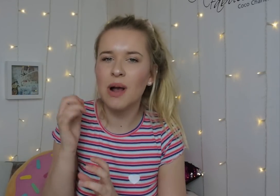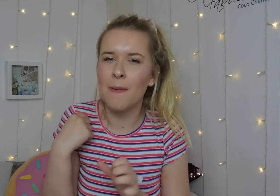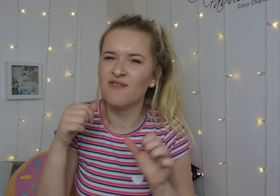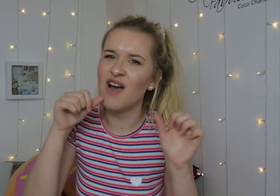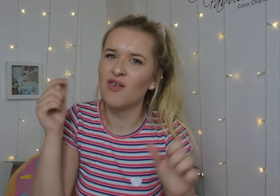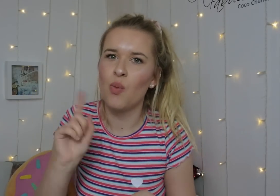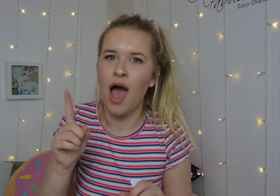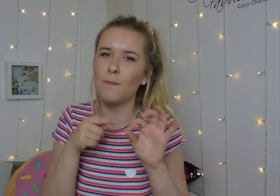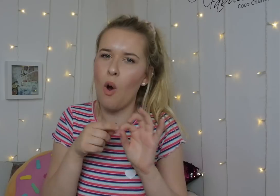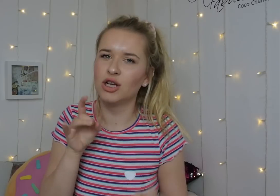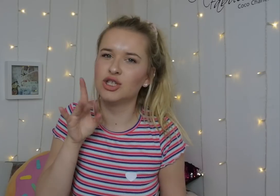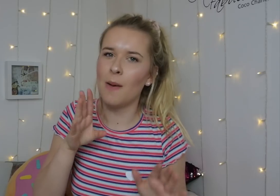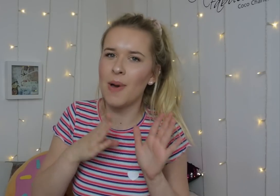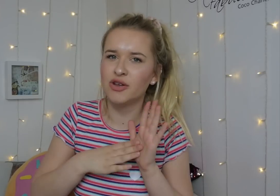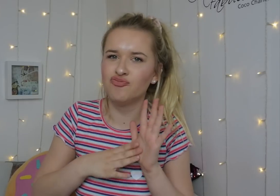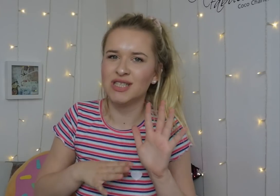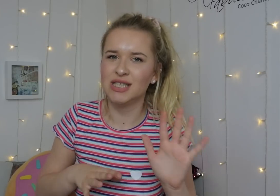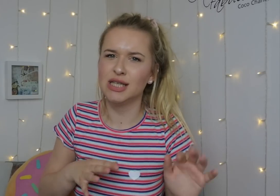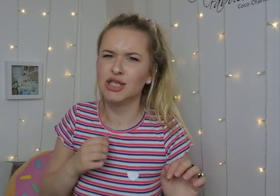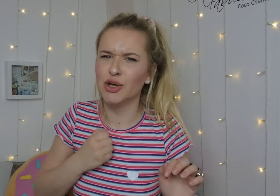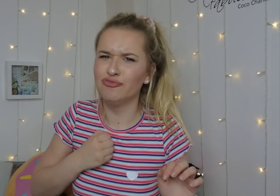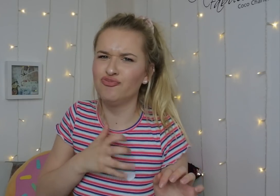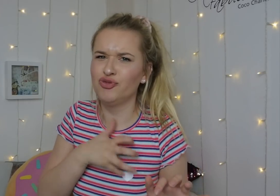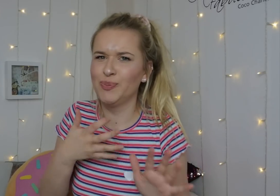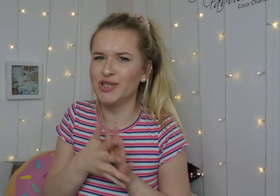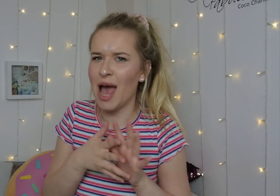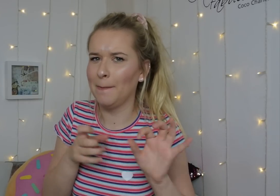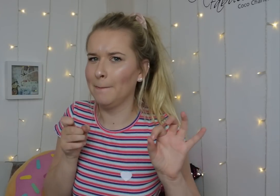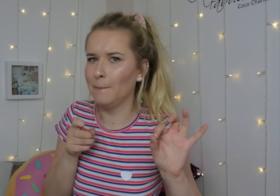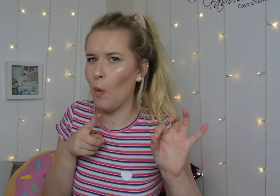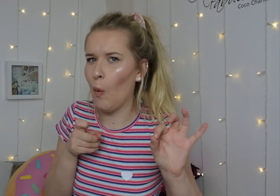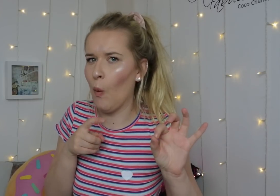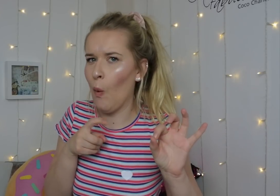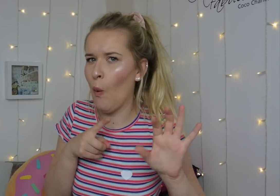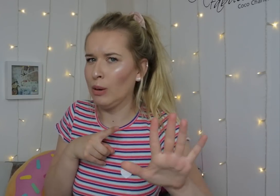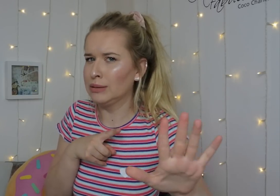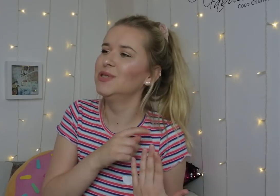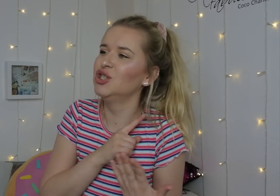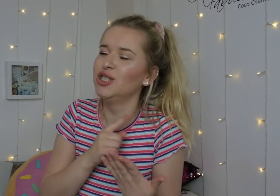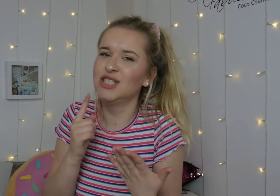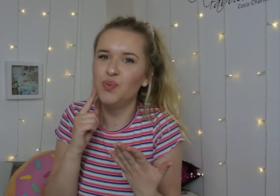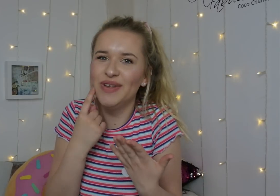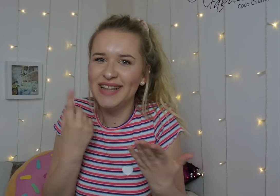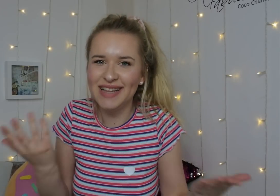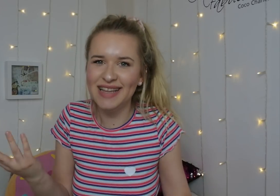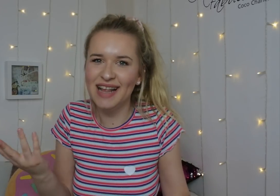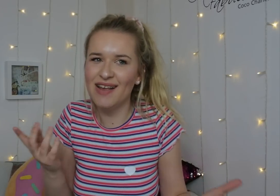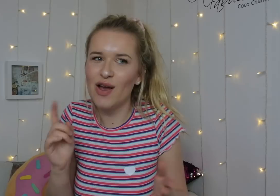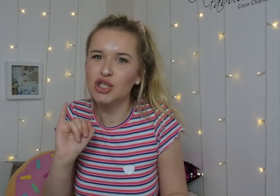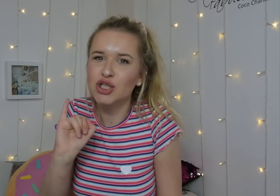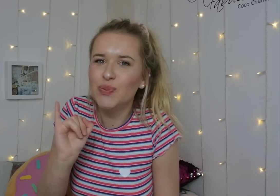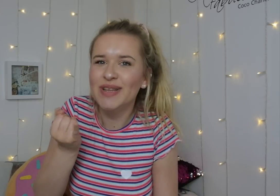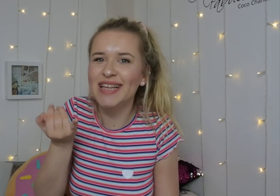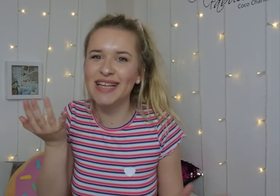my favourite is Pornstar Martini sorry about the rude sign... because they're sweet and juicy.